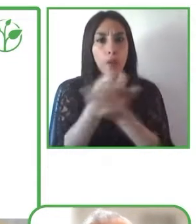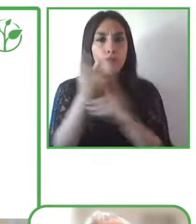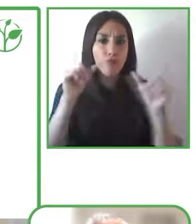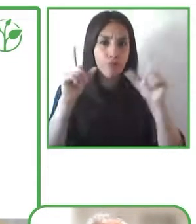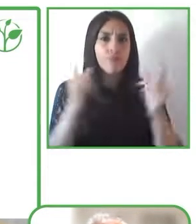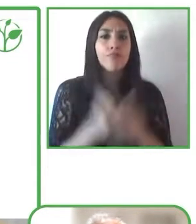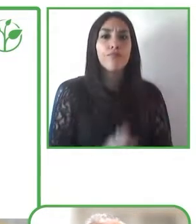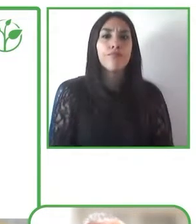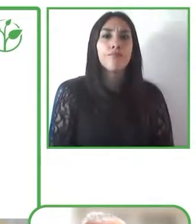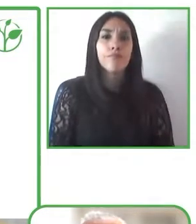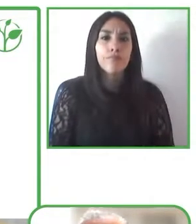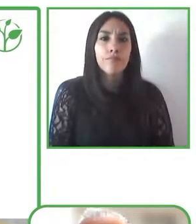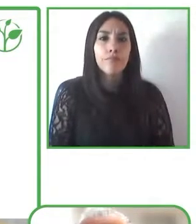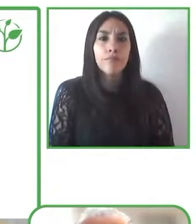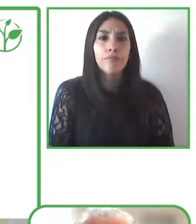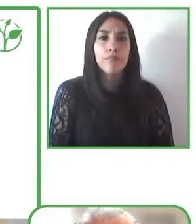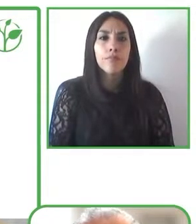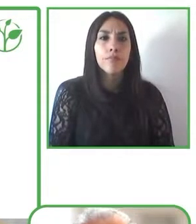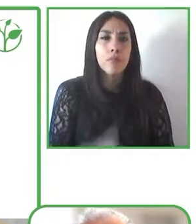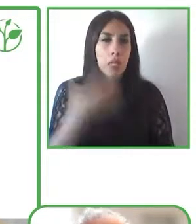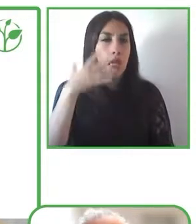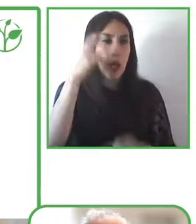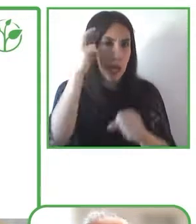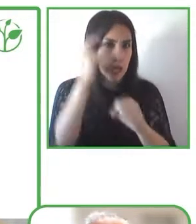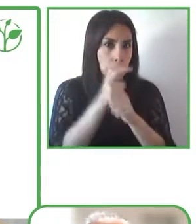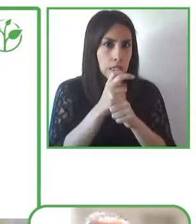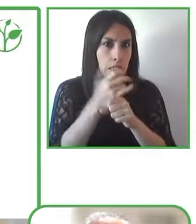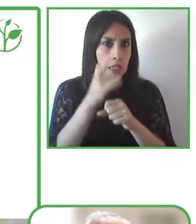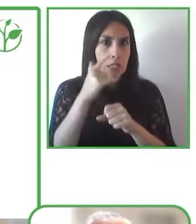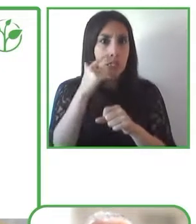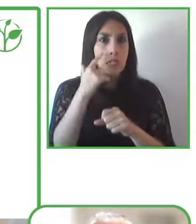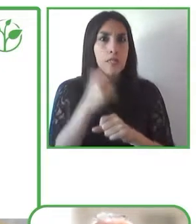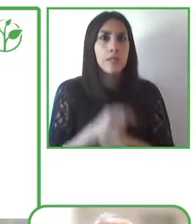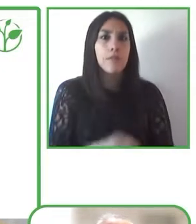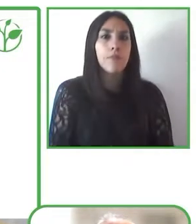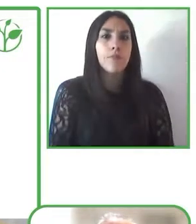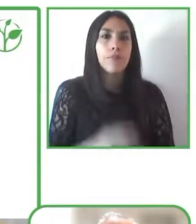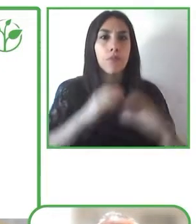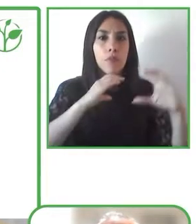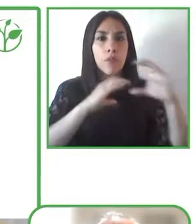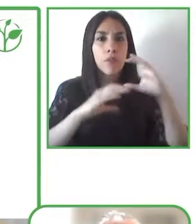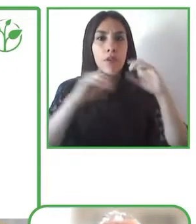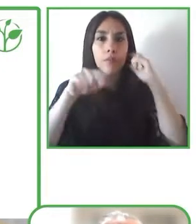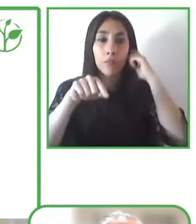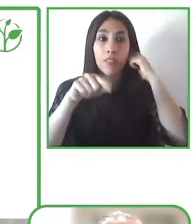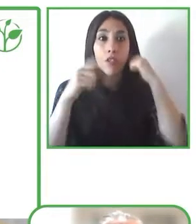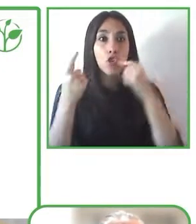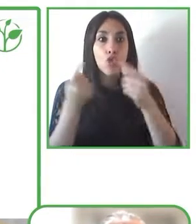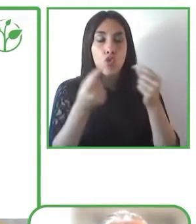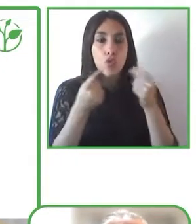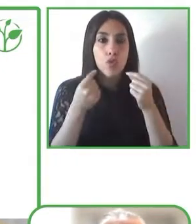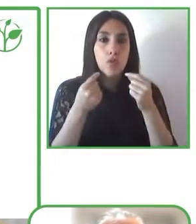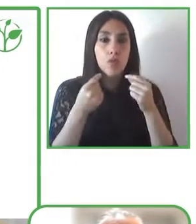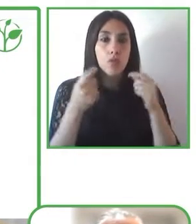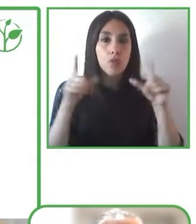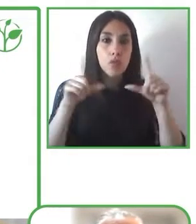comprehension difficulties so we created this television program this radio program and